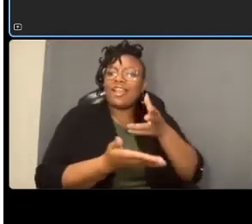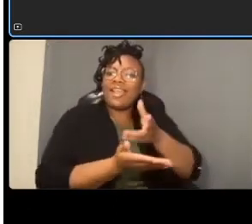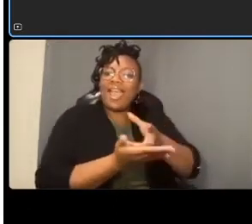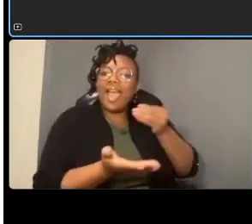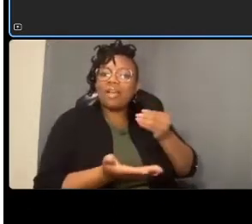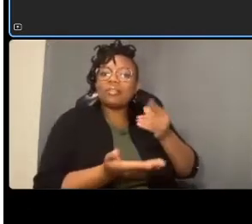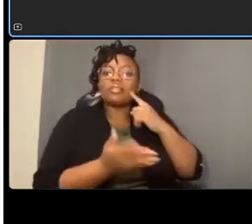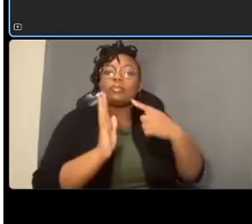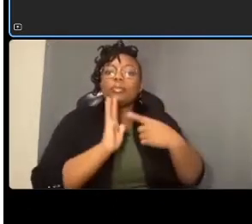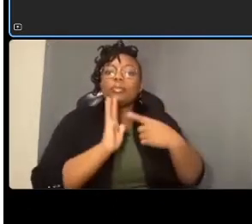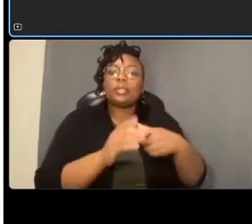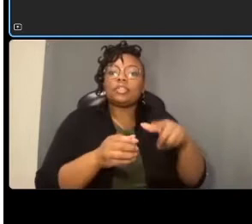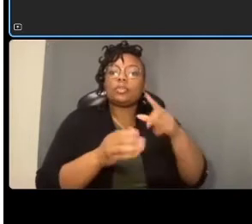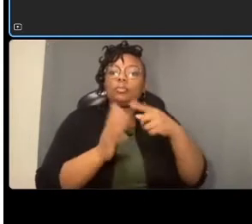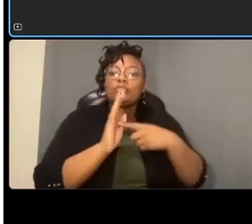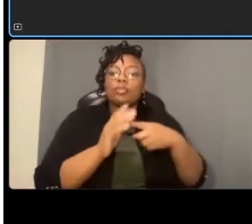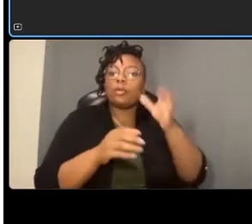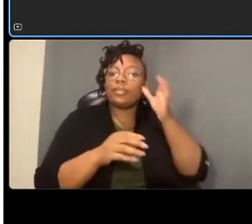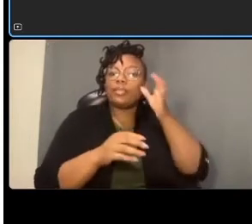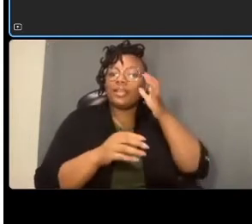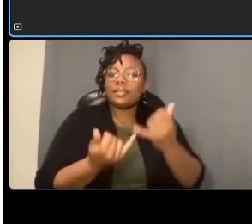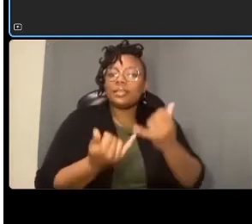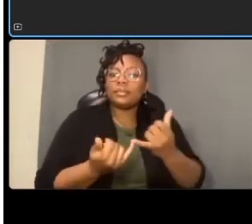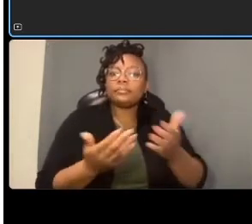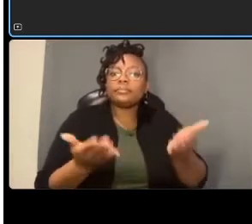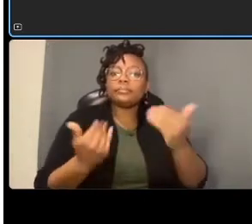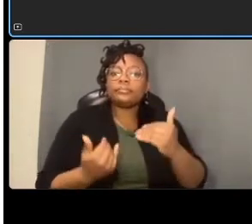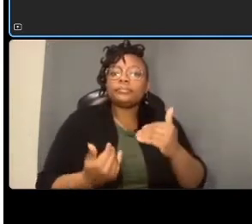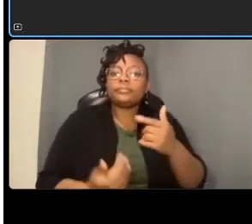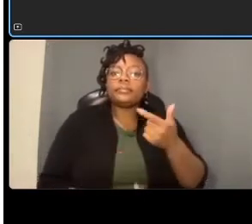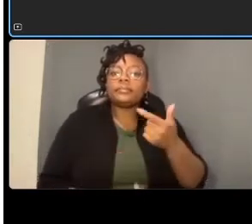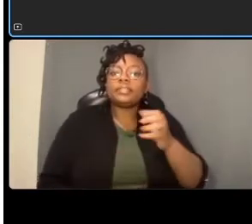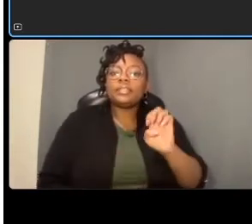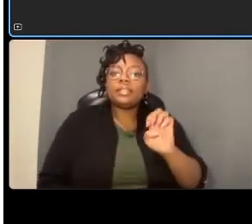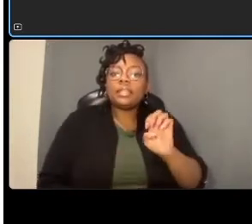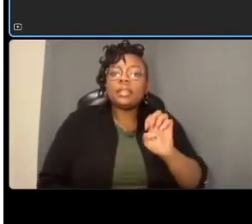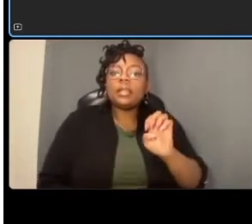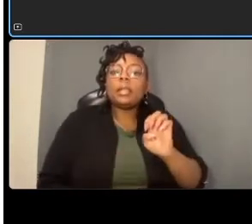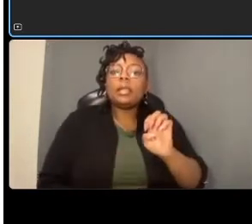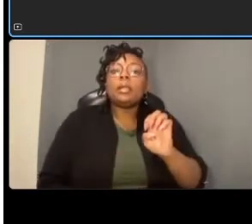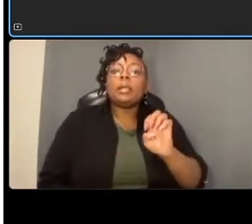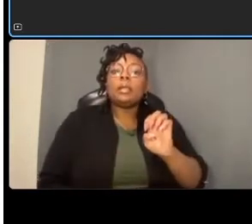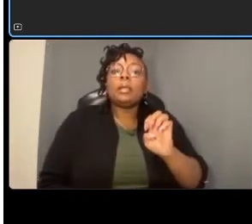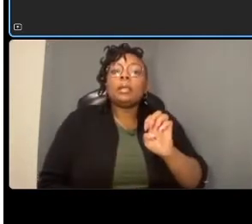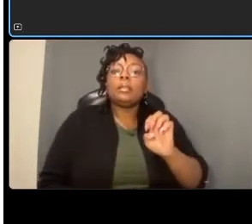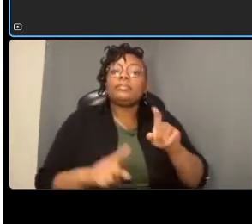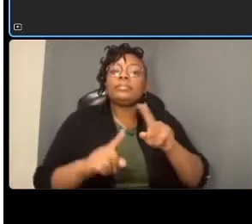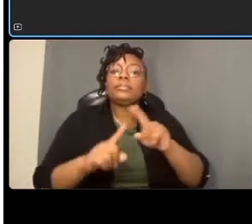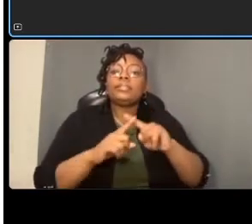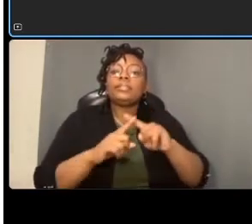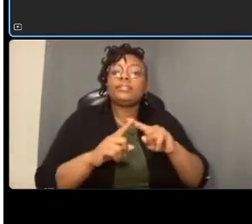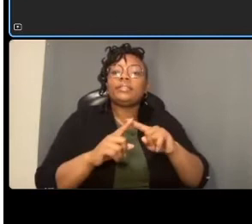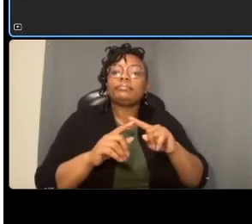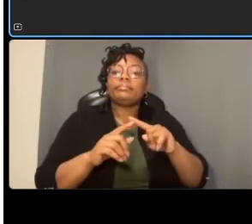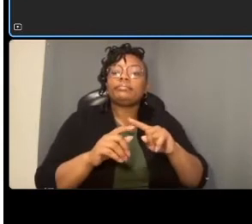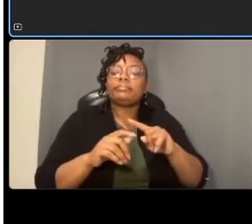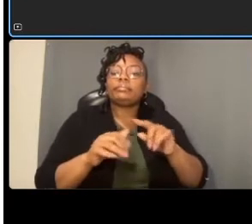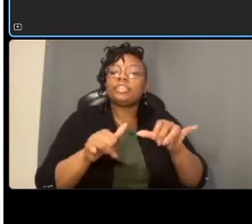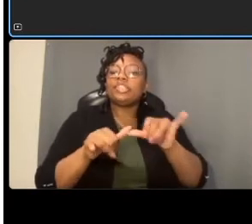uh and then ge those indicate uh different geometric um modifications to intersections